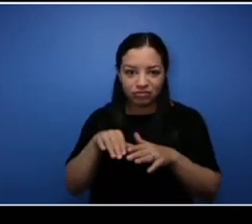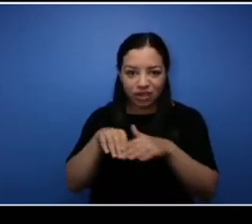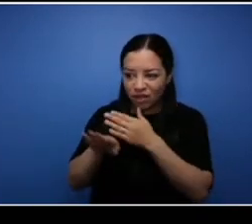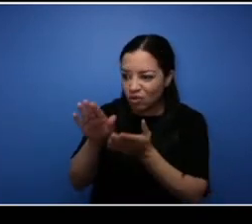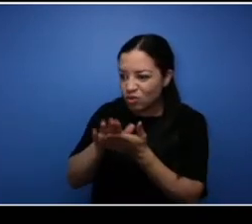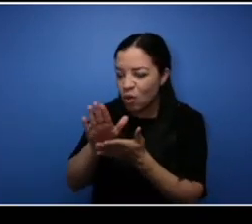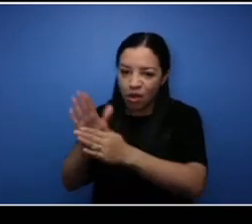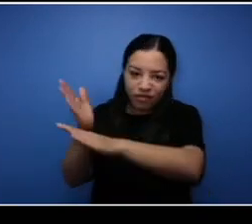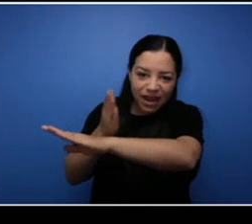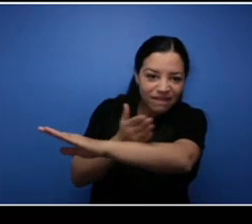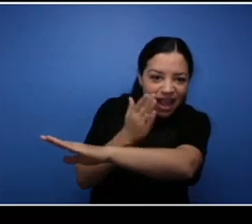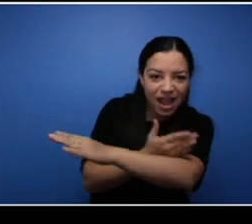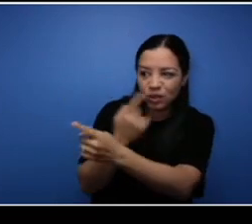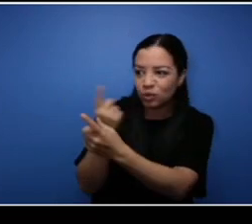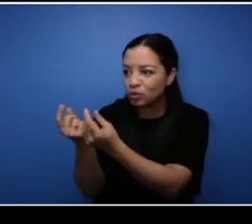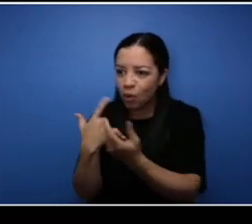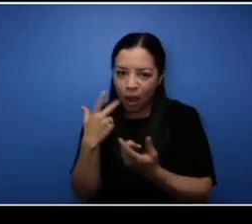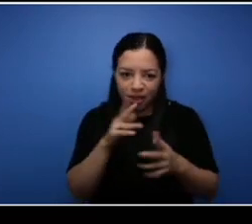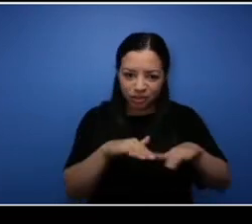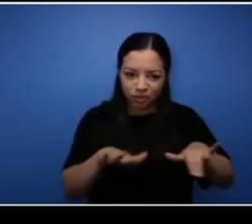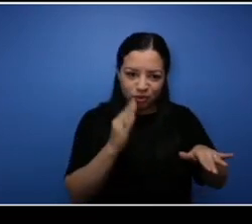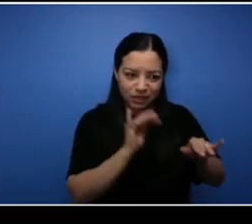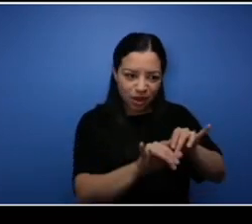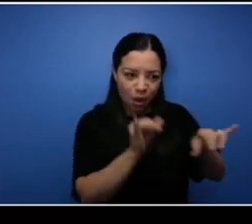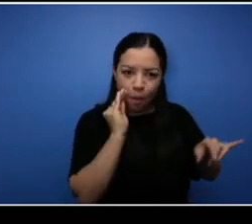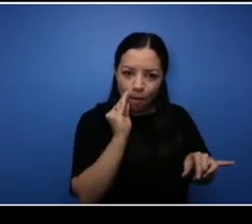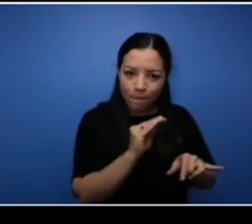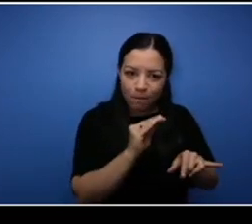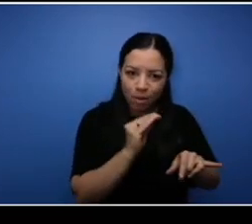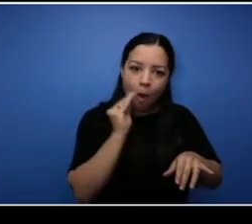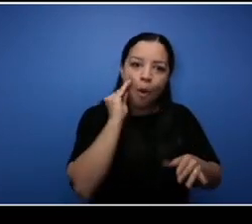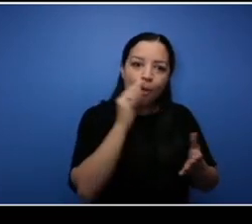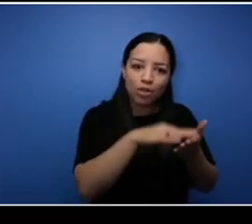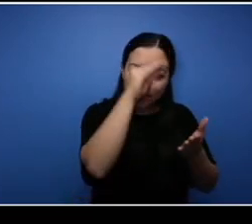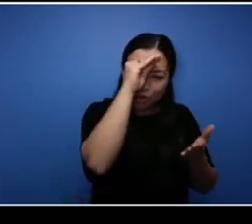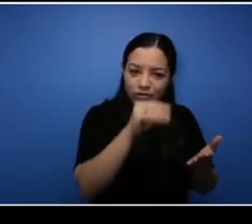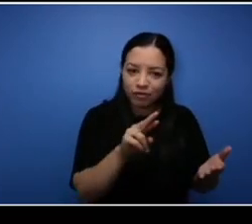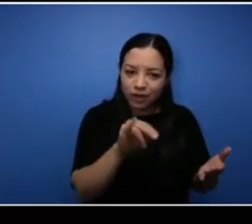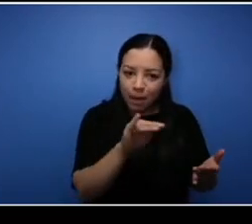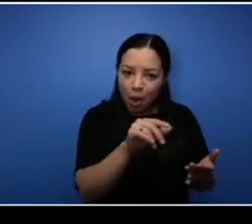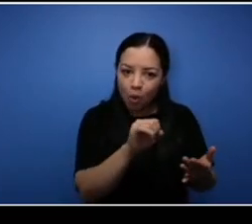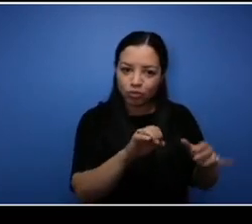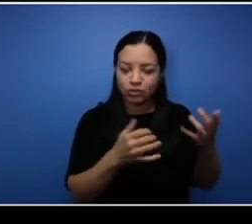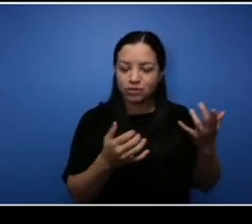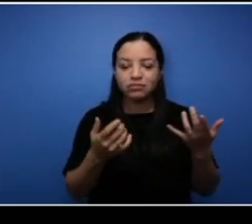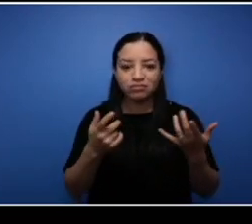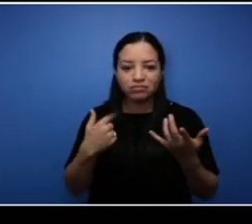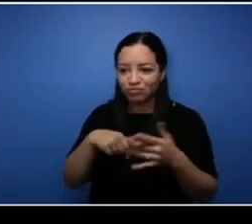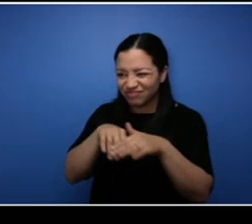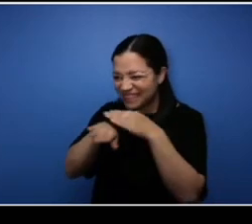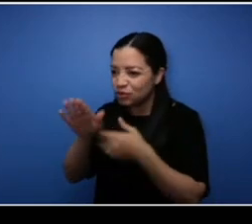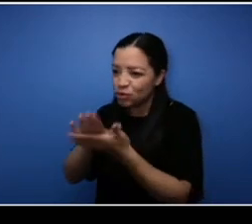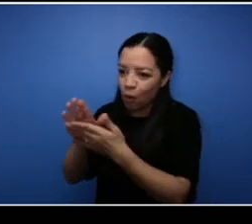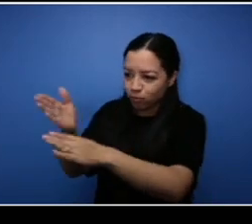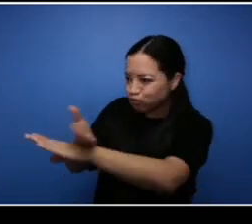to renovate. You know just before Covid hit, um basically I had started, uh Carvery's Construction